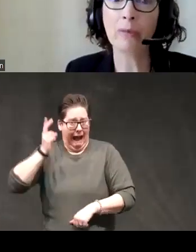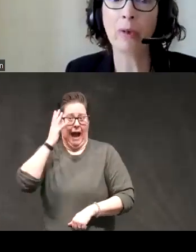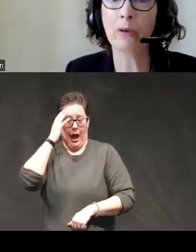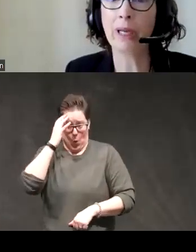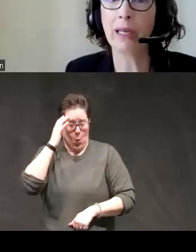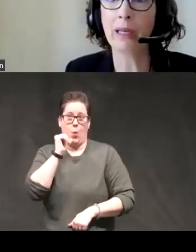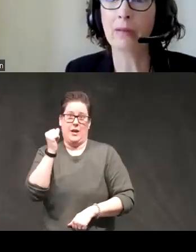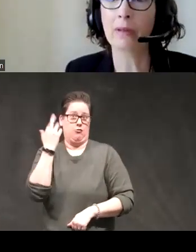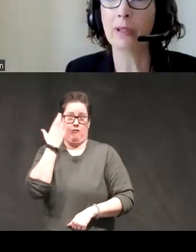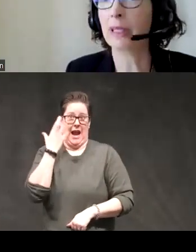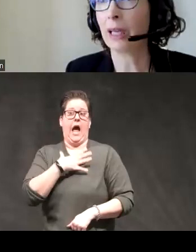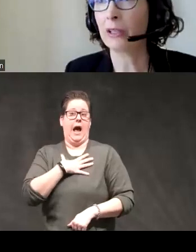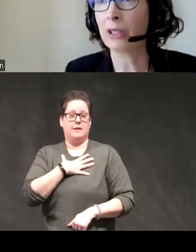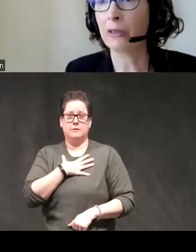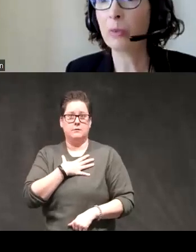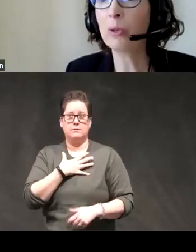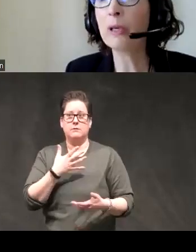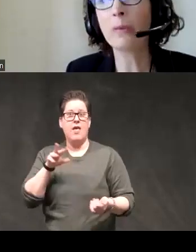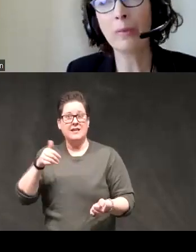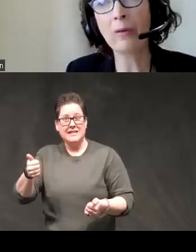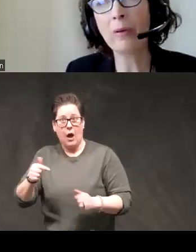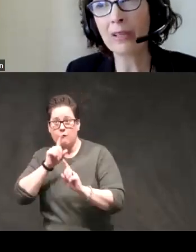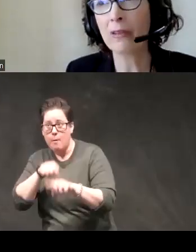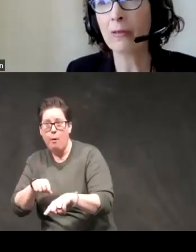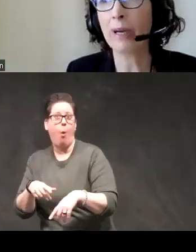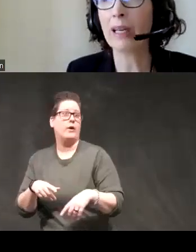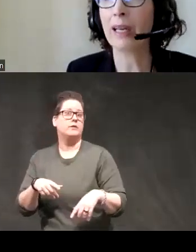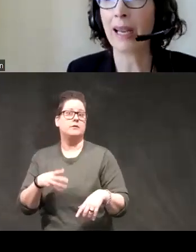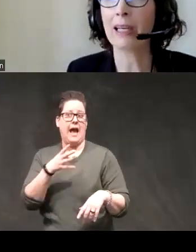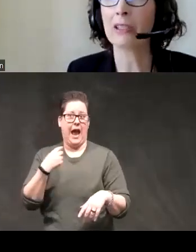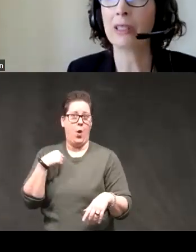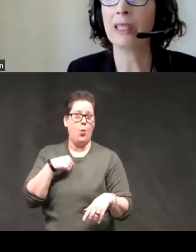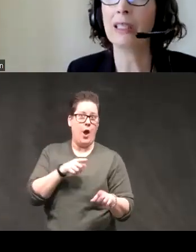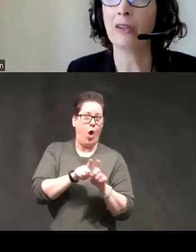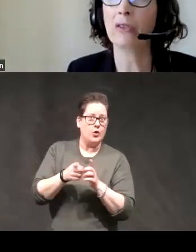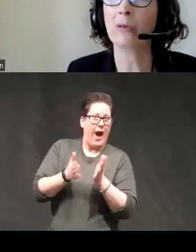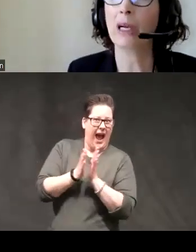um whether we looked at that in their self-report but we also went in and asked the details of what